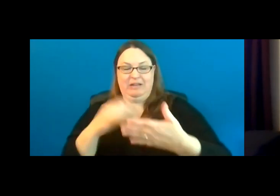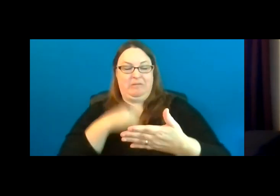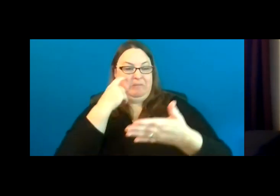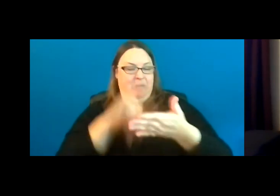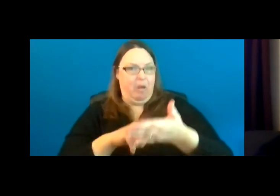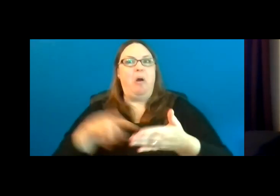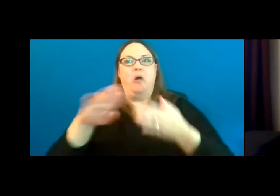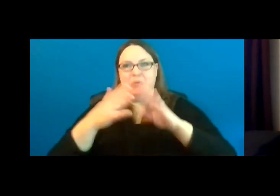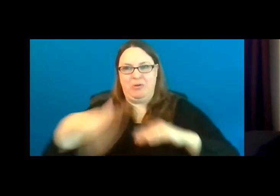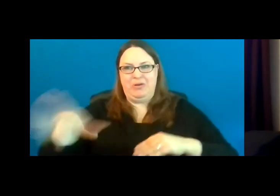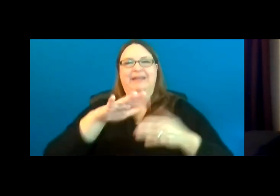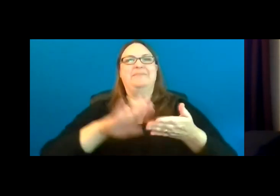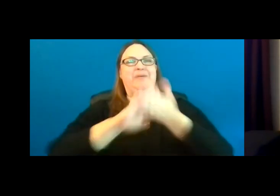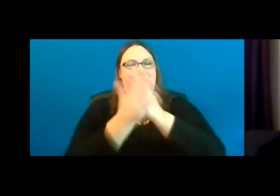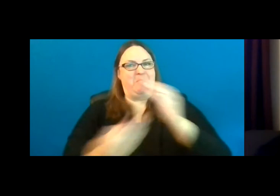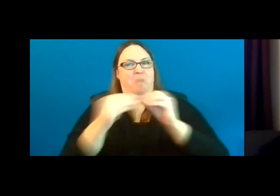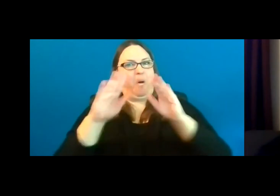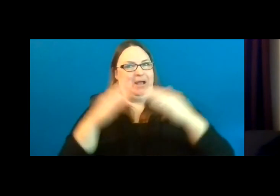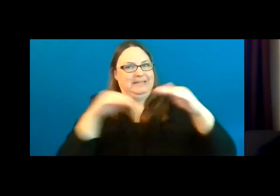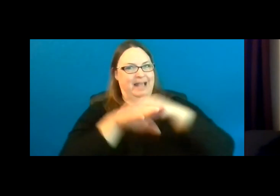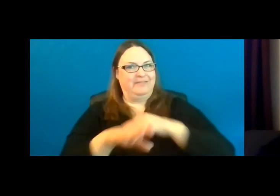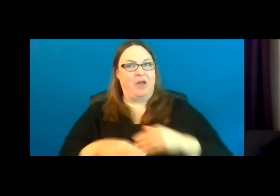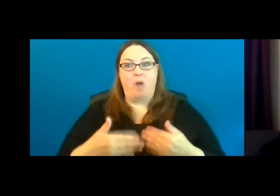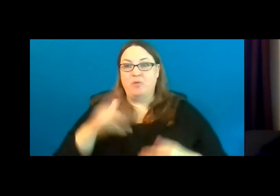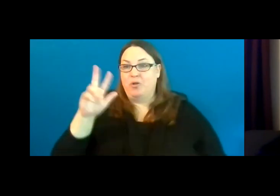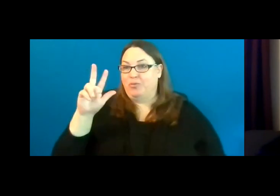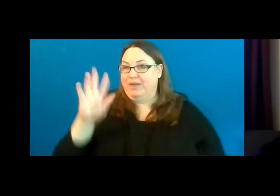About three quarters of all of the projects funded included that design review from a